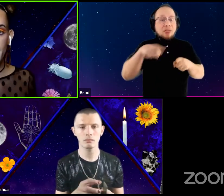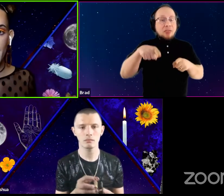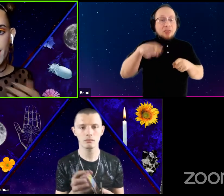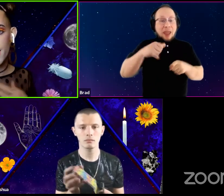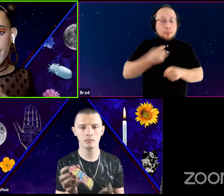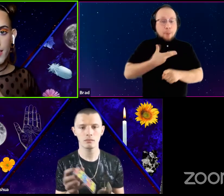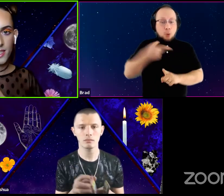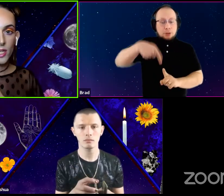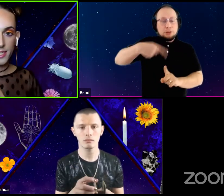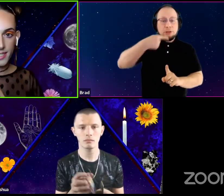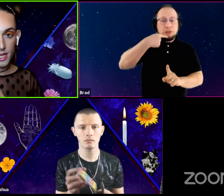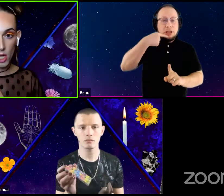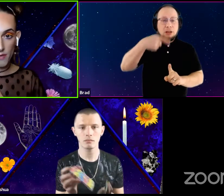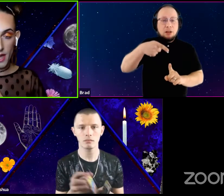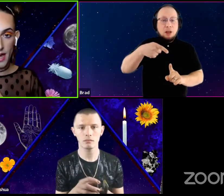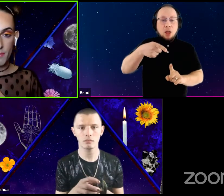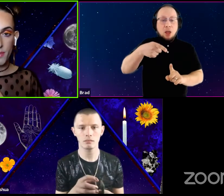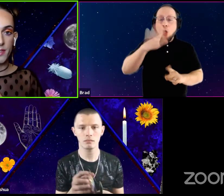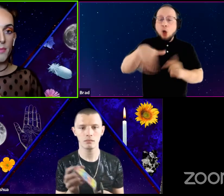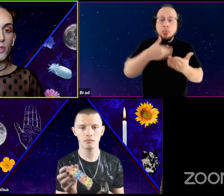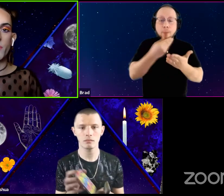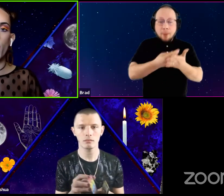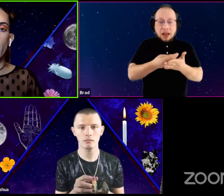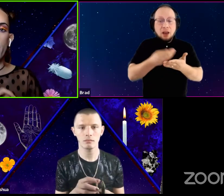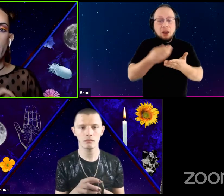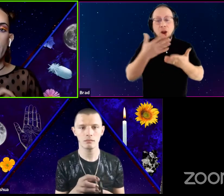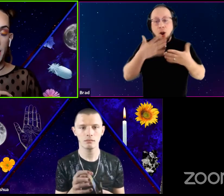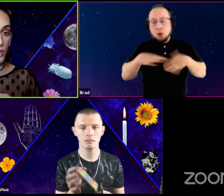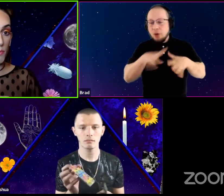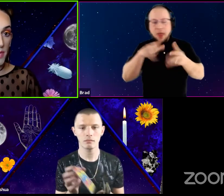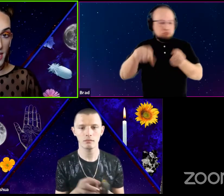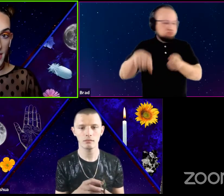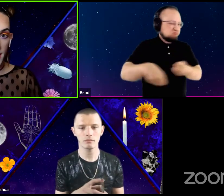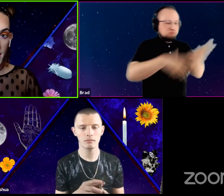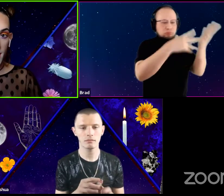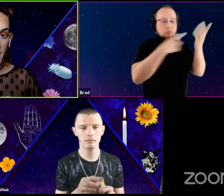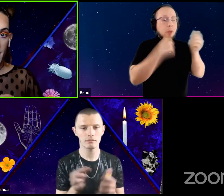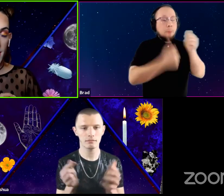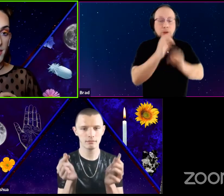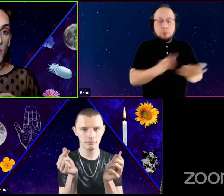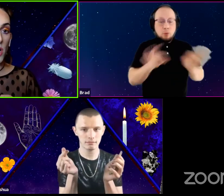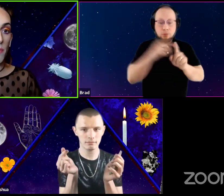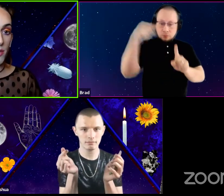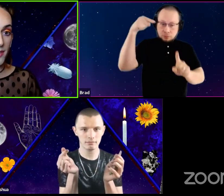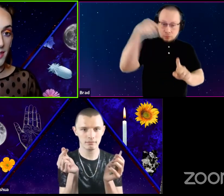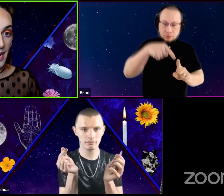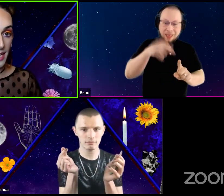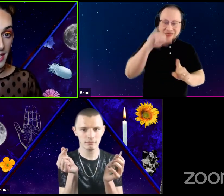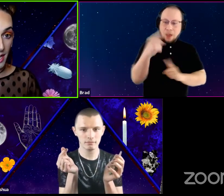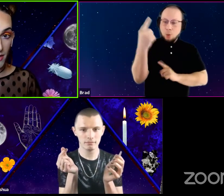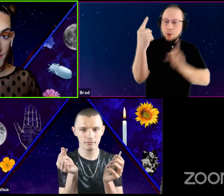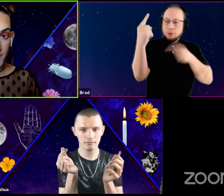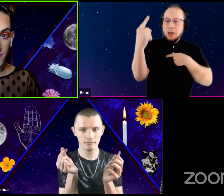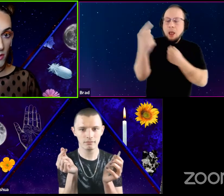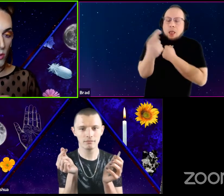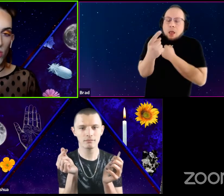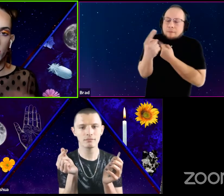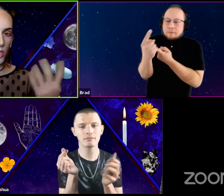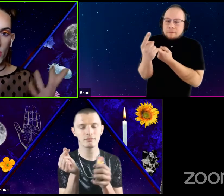y'all can take all of that, because the most important thing to me is the one person that I love or, you know